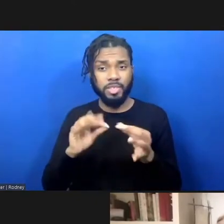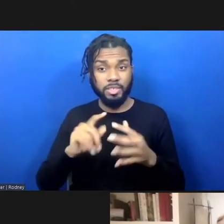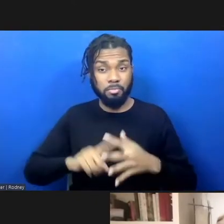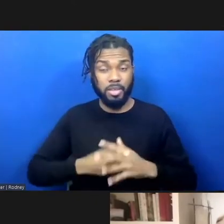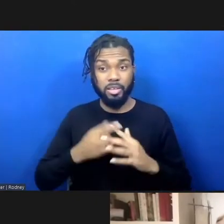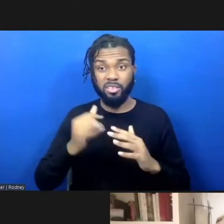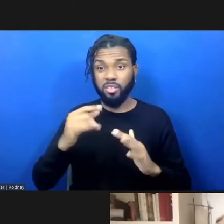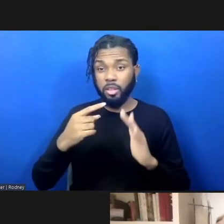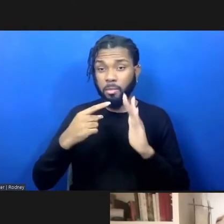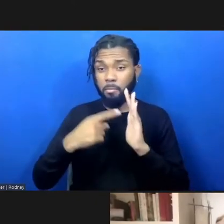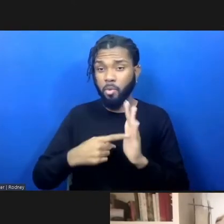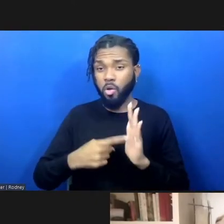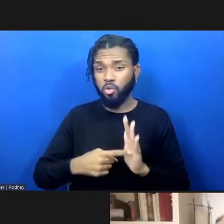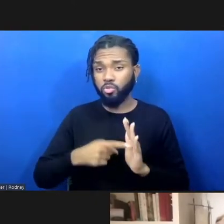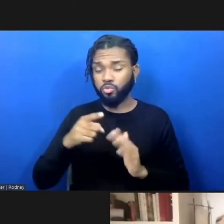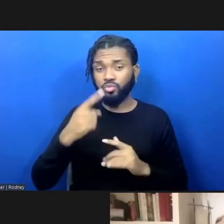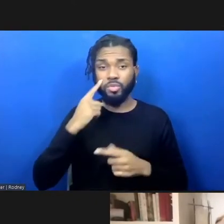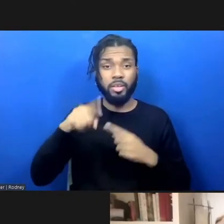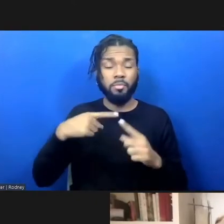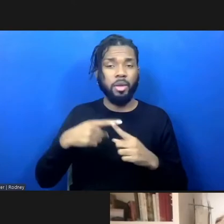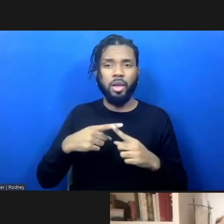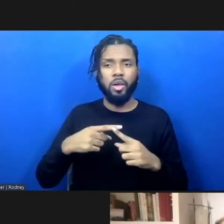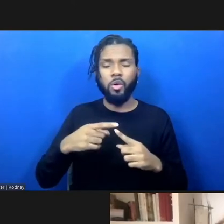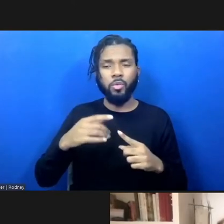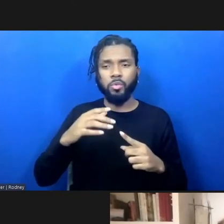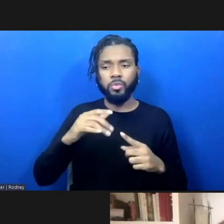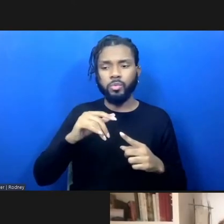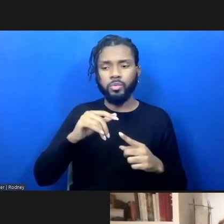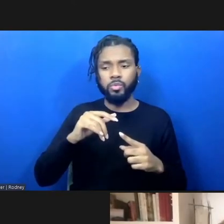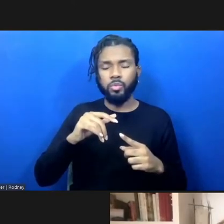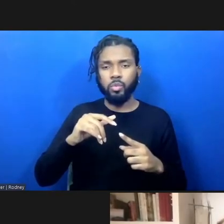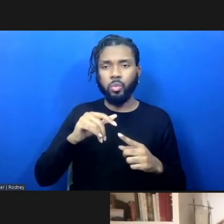not part and parcel of the criminal legal system.